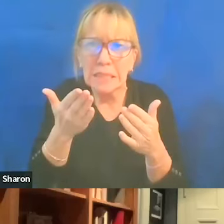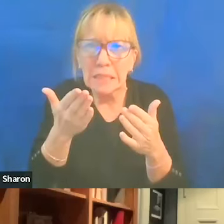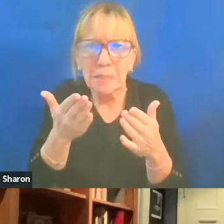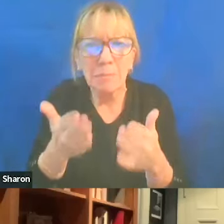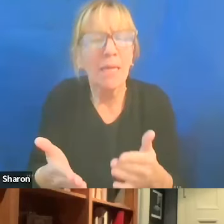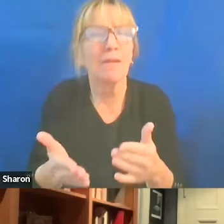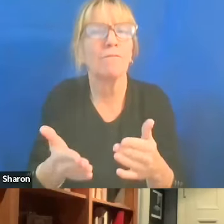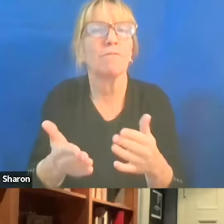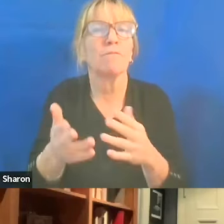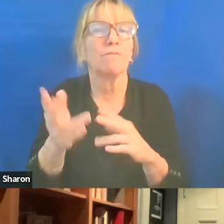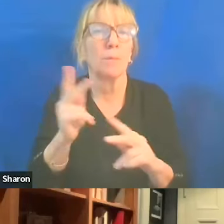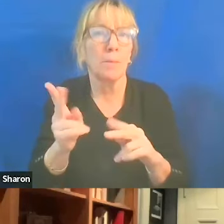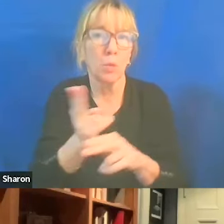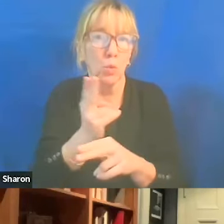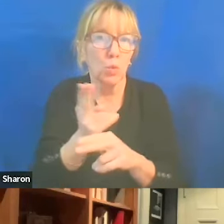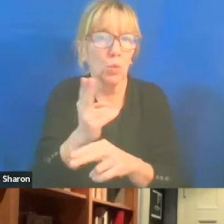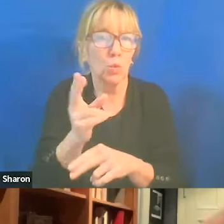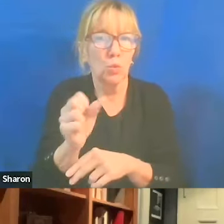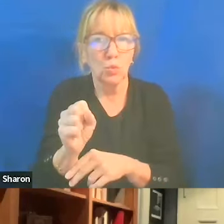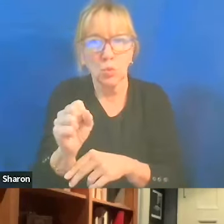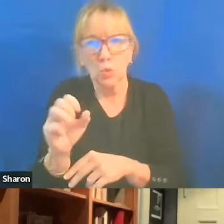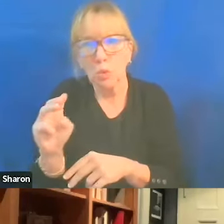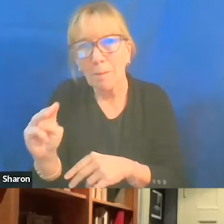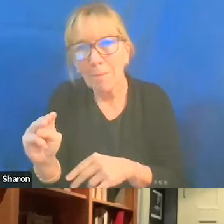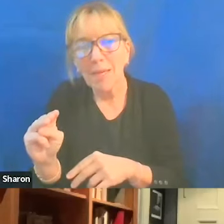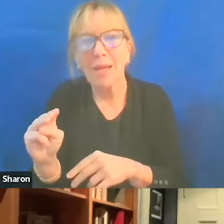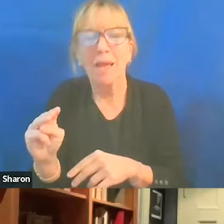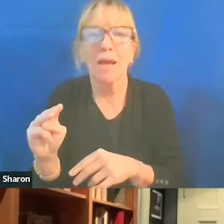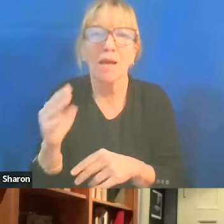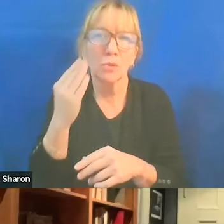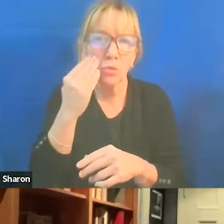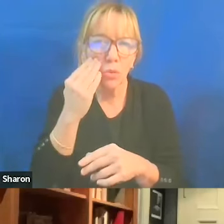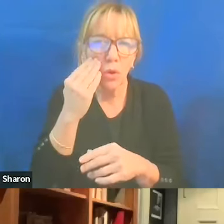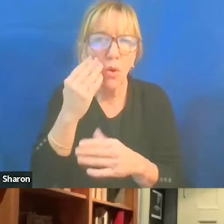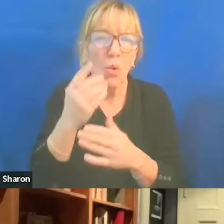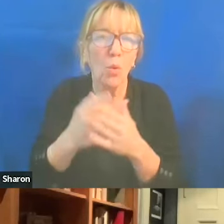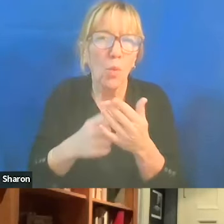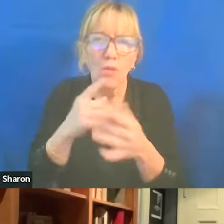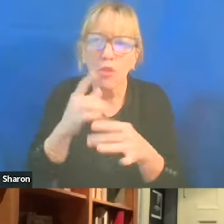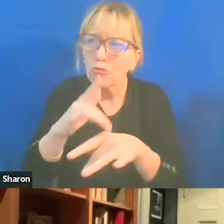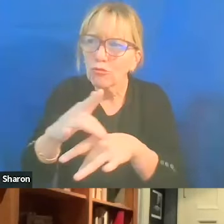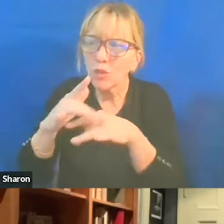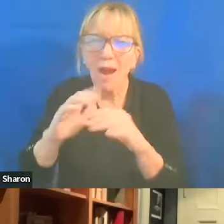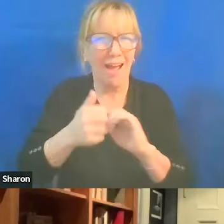you know, social media to know what their resources are, how to report a hate crime, all those things.